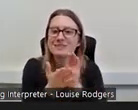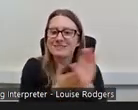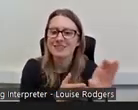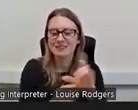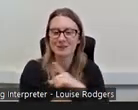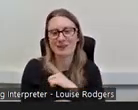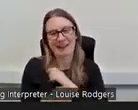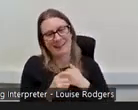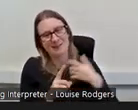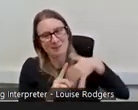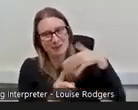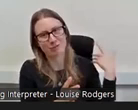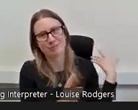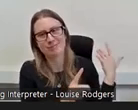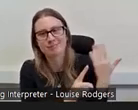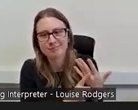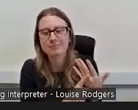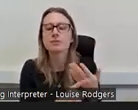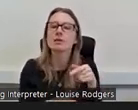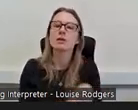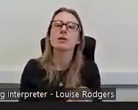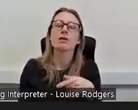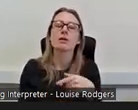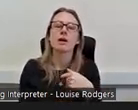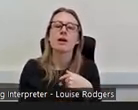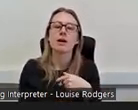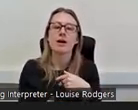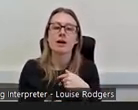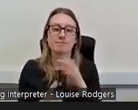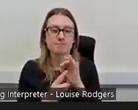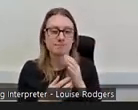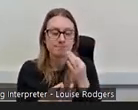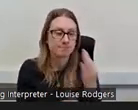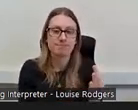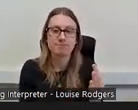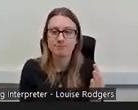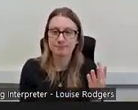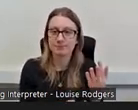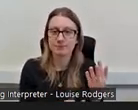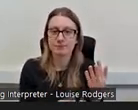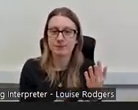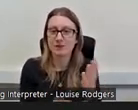my previous experiences and I think I was too shy to go towards the Heritage fund,